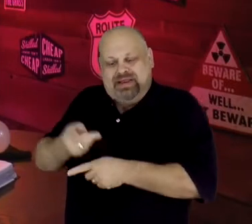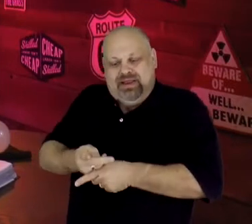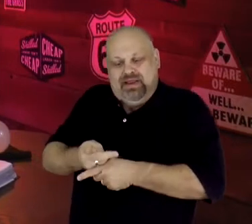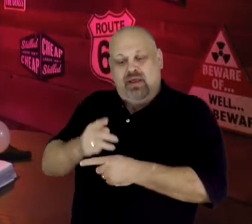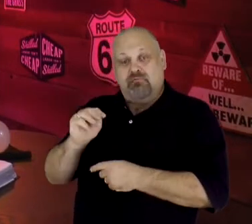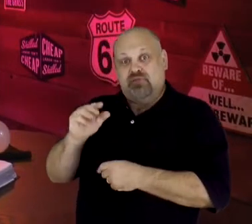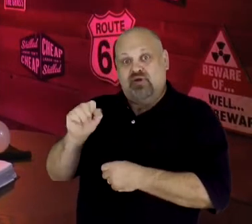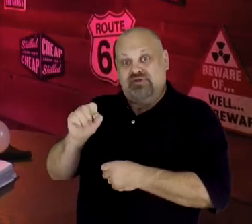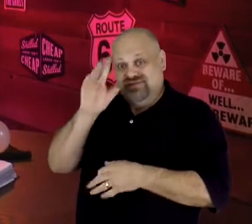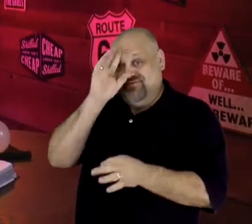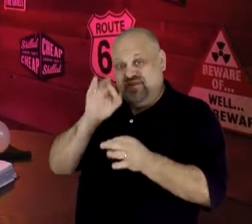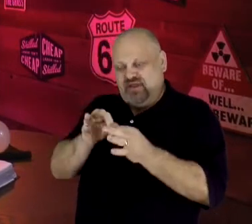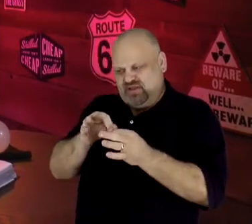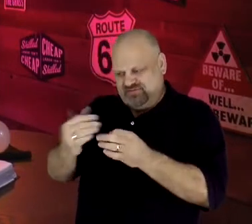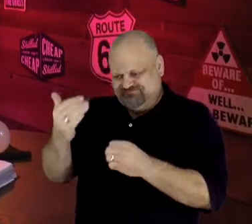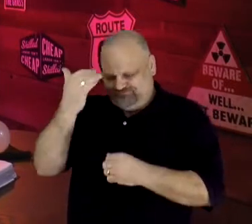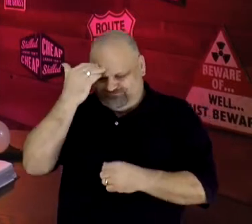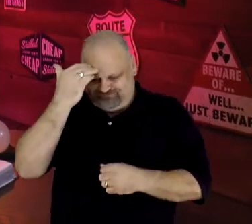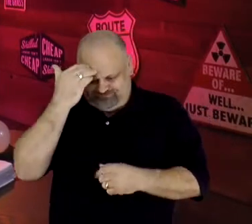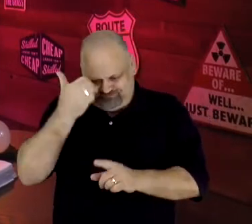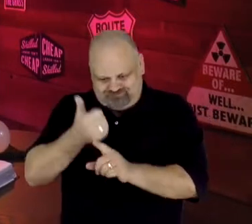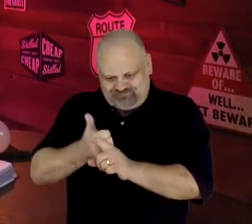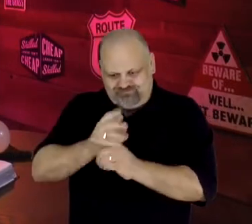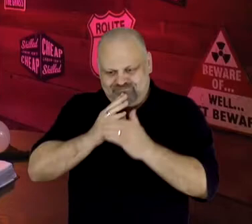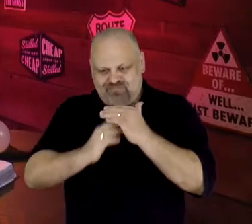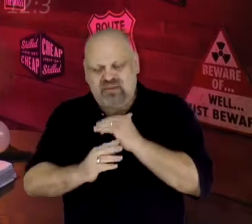Look at how he is described in Numbers 12:3–